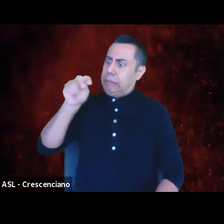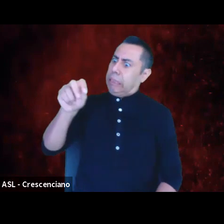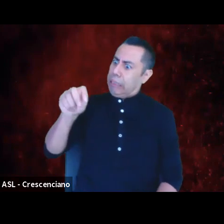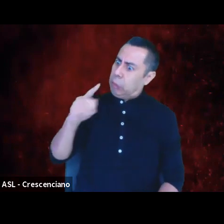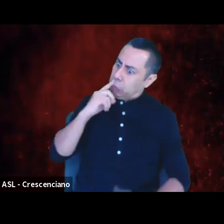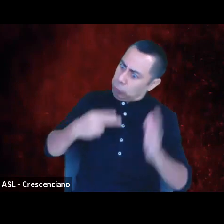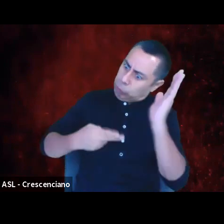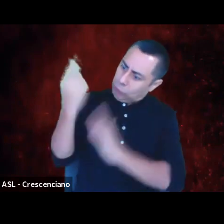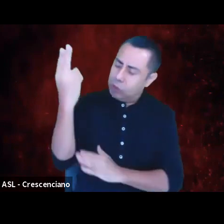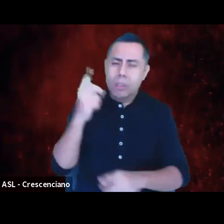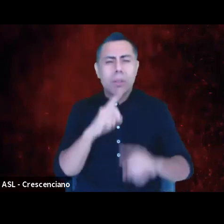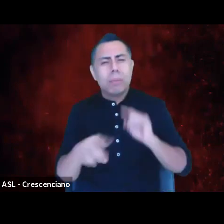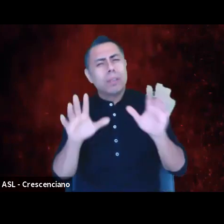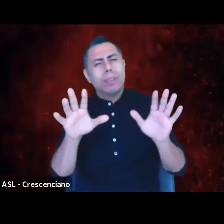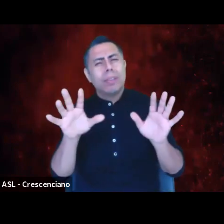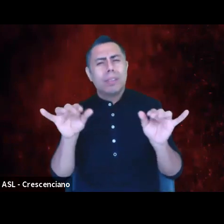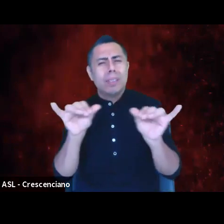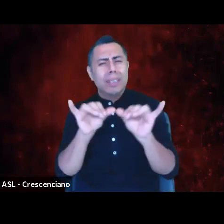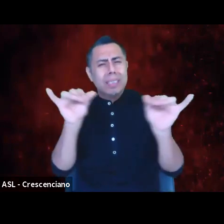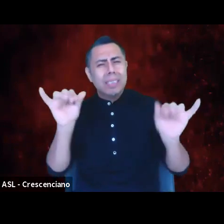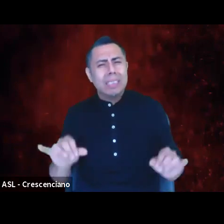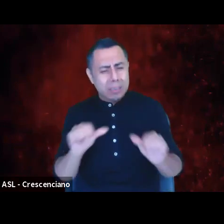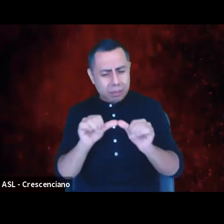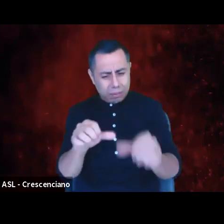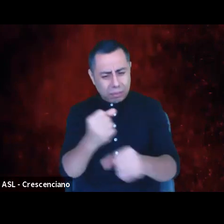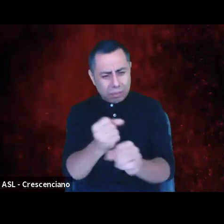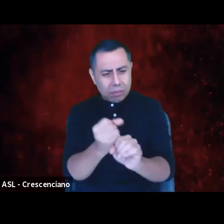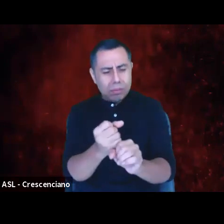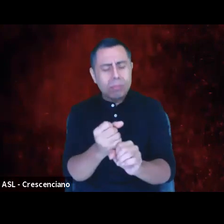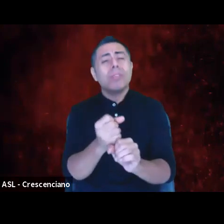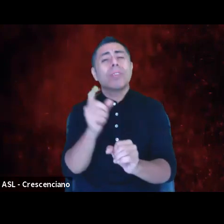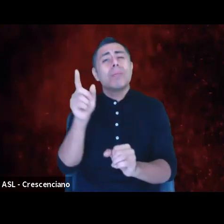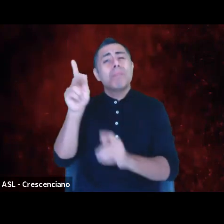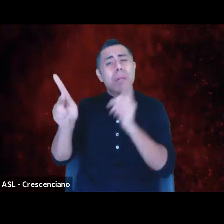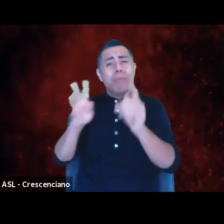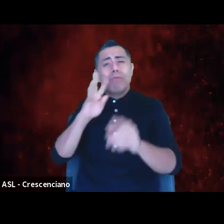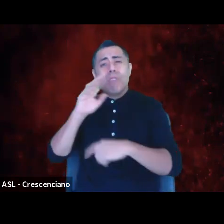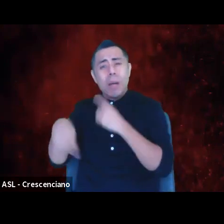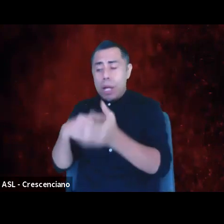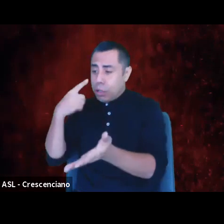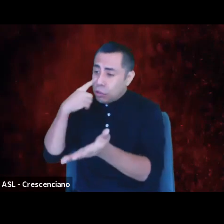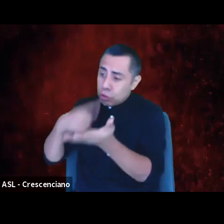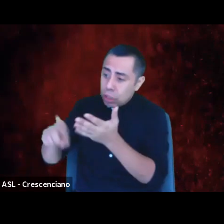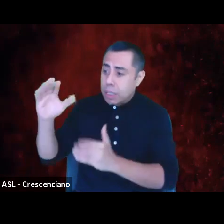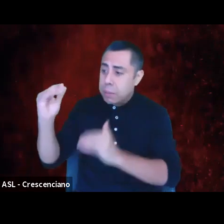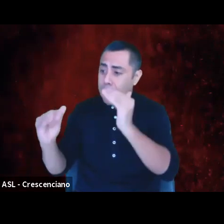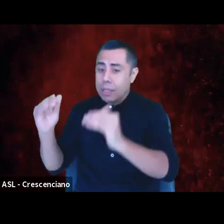We talk about checks and balances, but all our systems have always only manifested hierarchy.